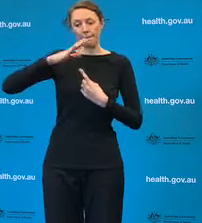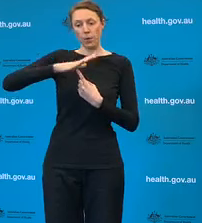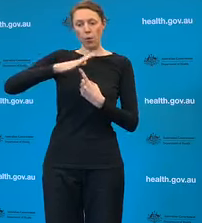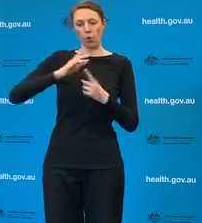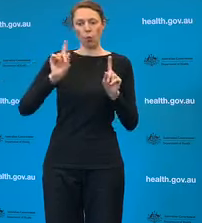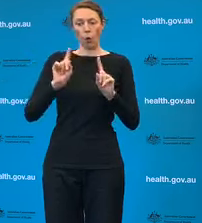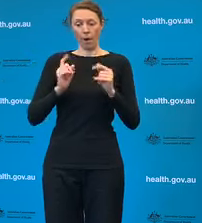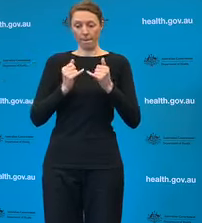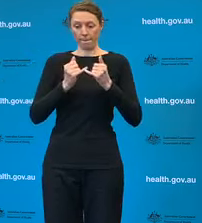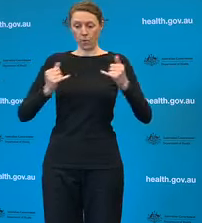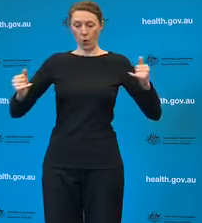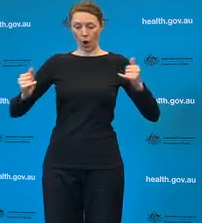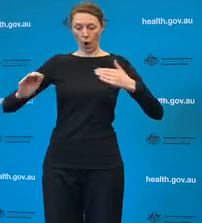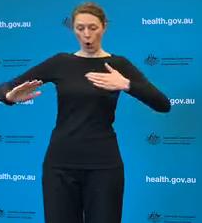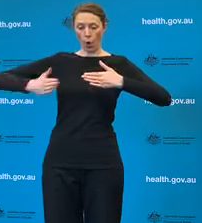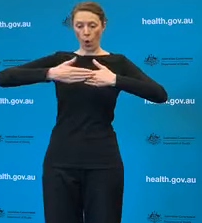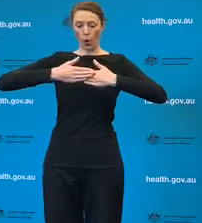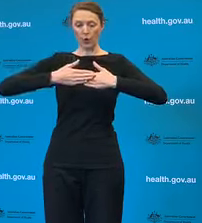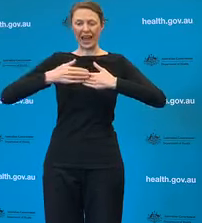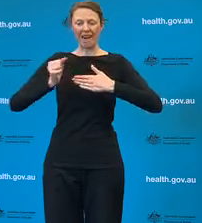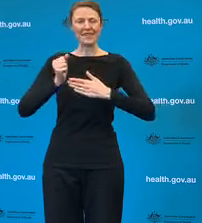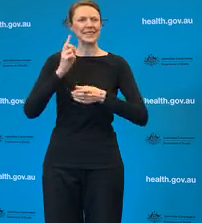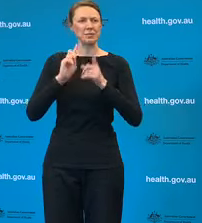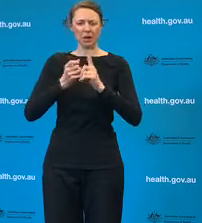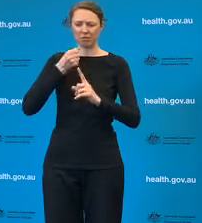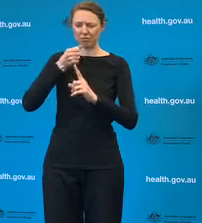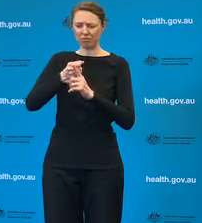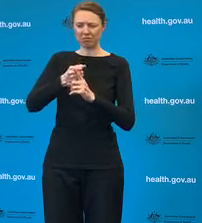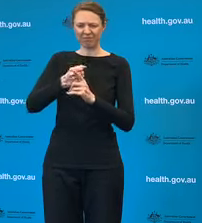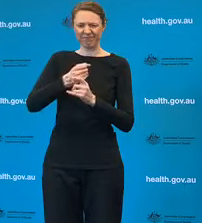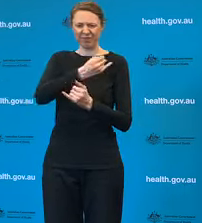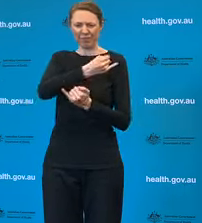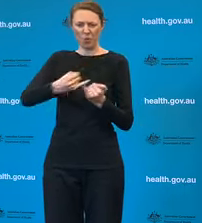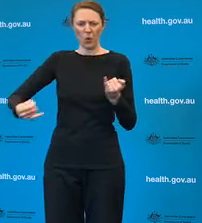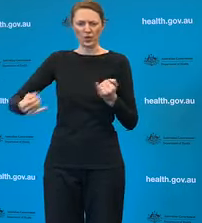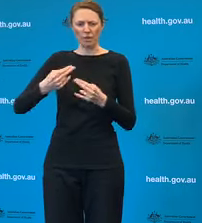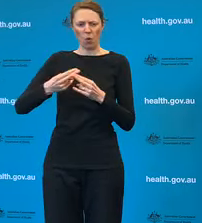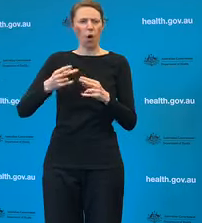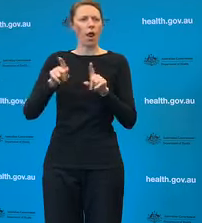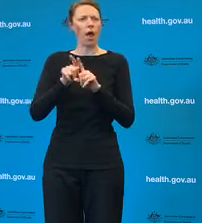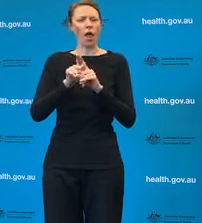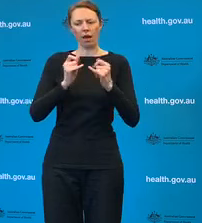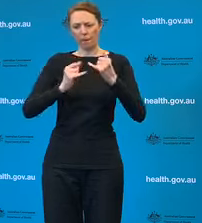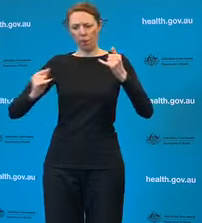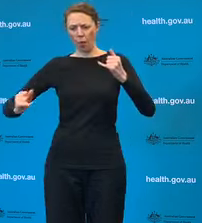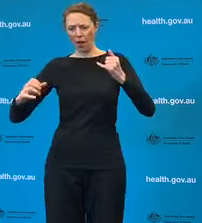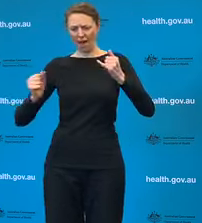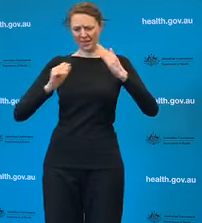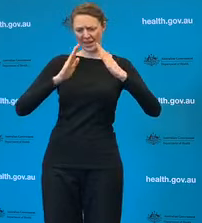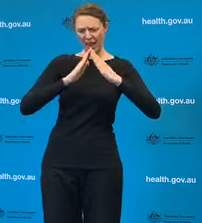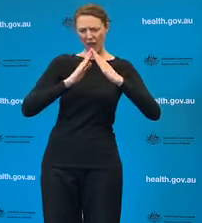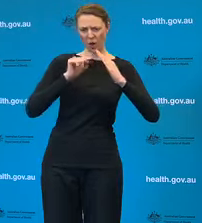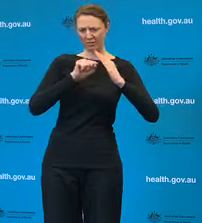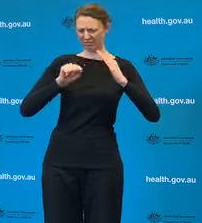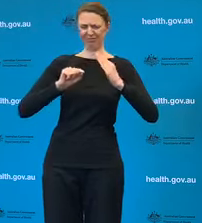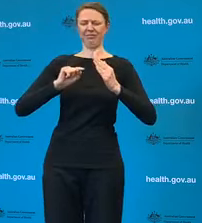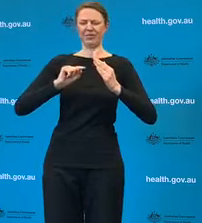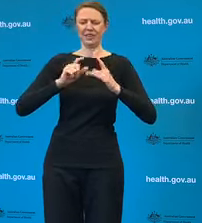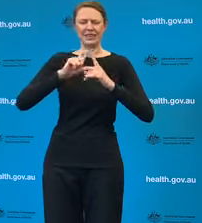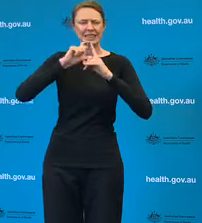particularly on border communities that has led to very high level discussions between Health ministers and Health Ministers